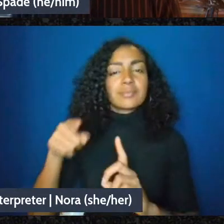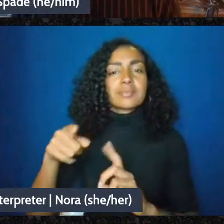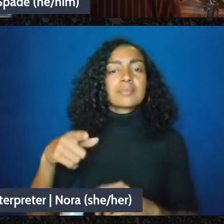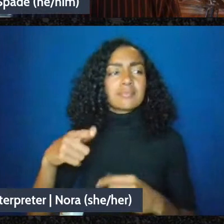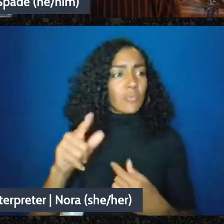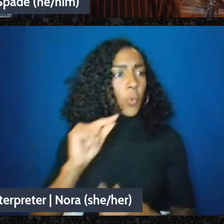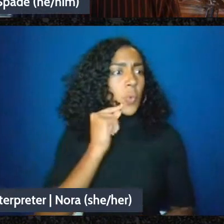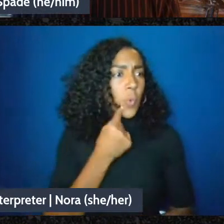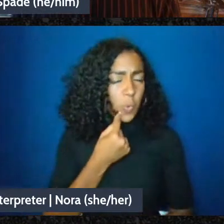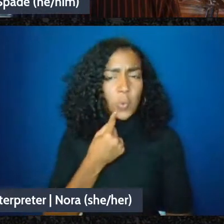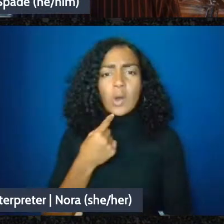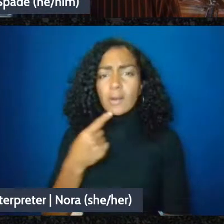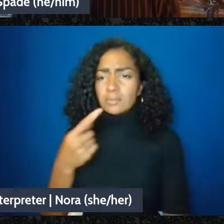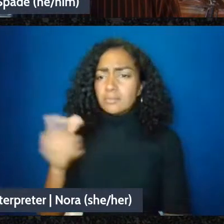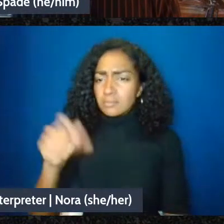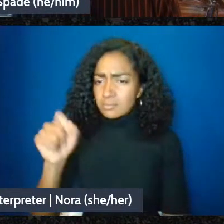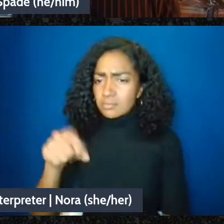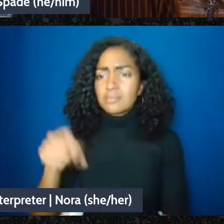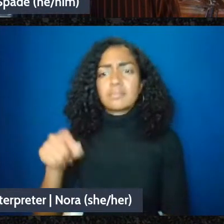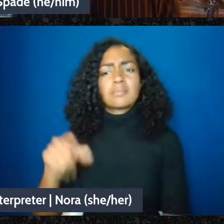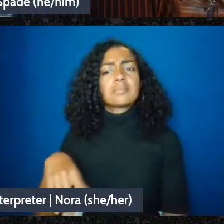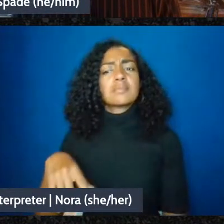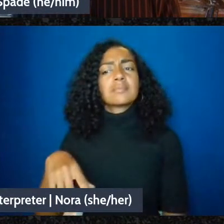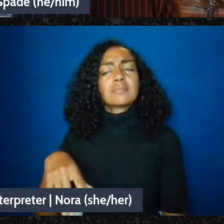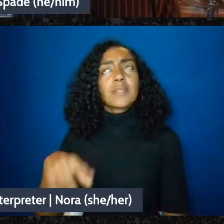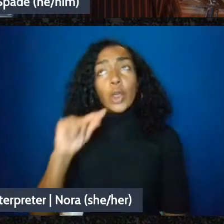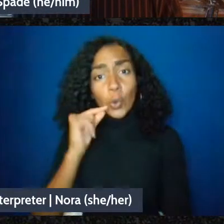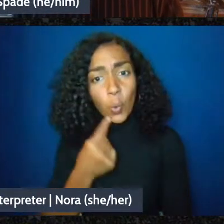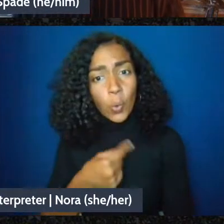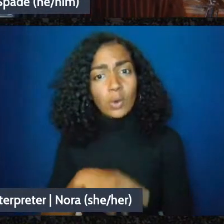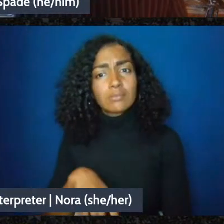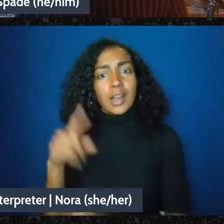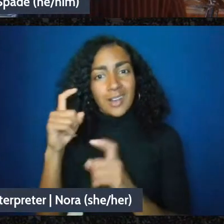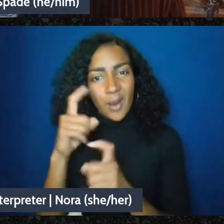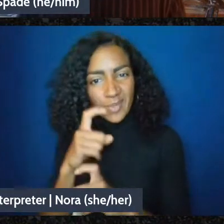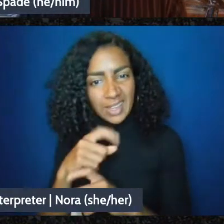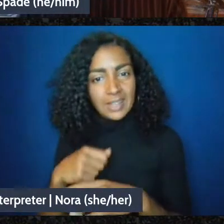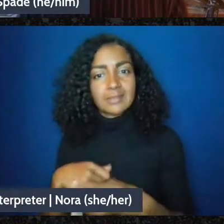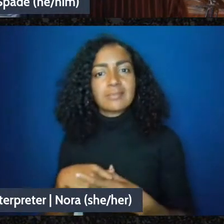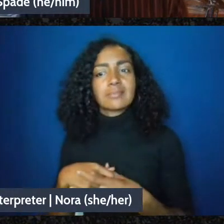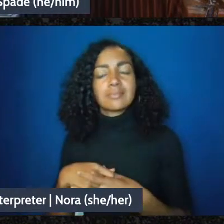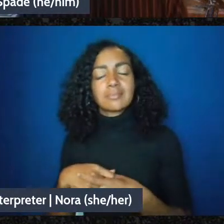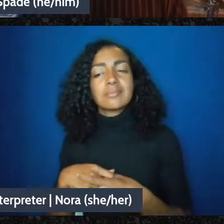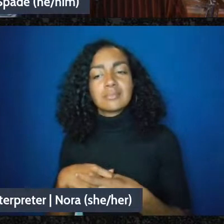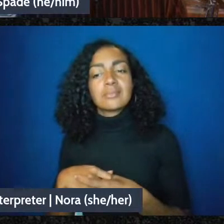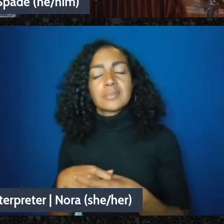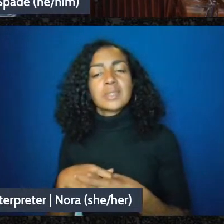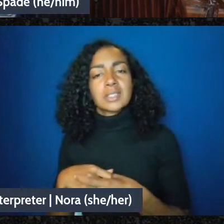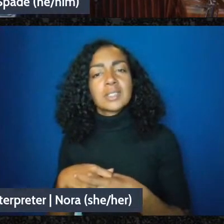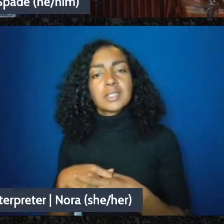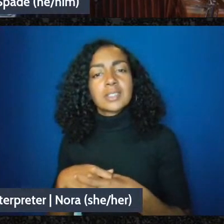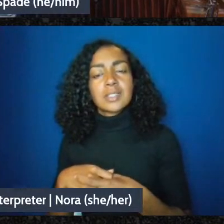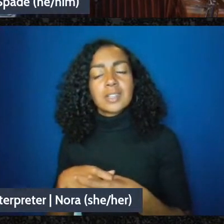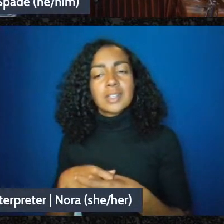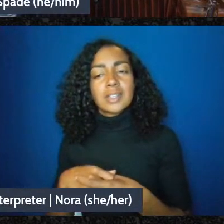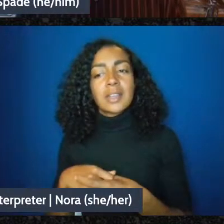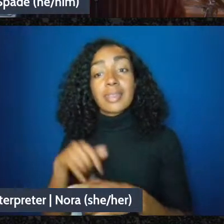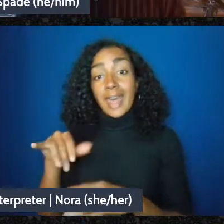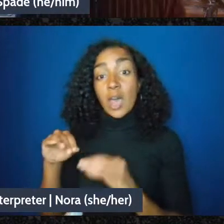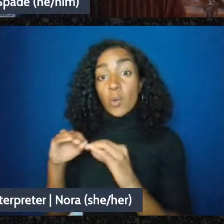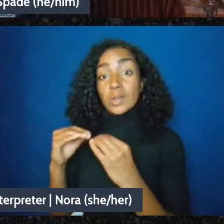complicated and you need - it has to operate in what is called the lodge system,